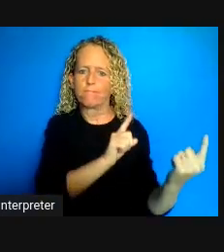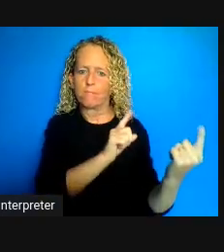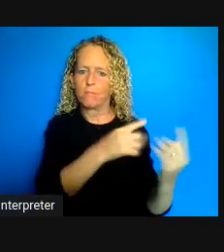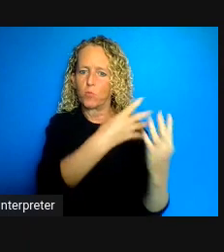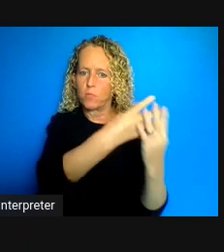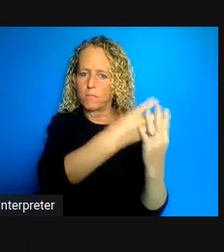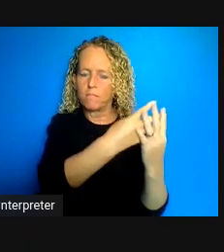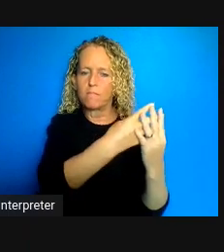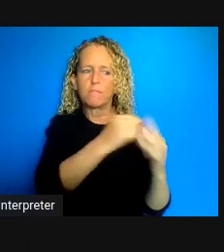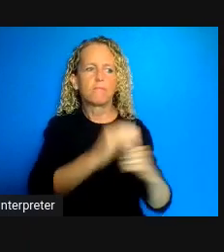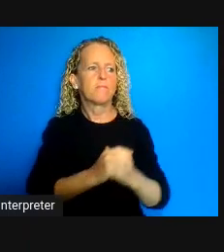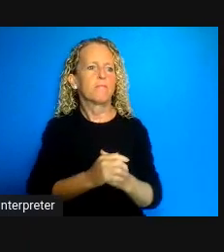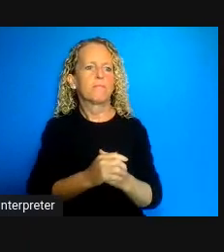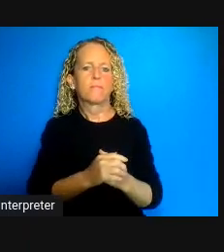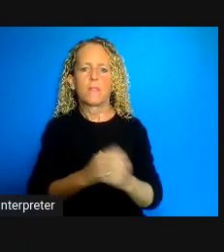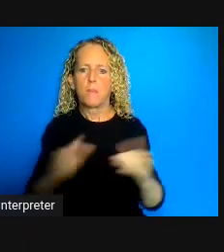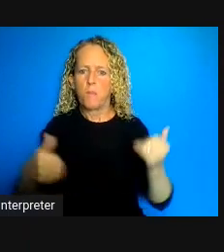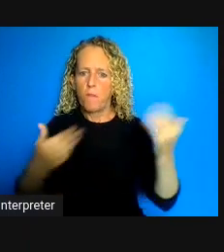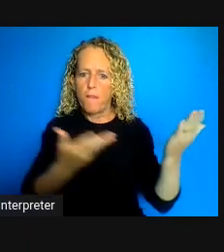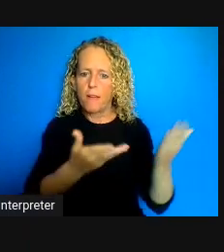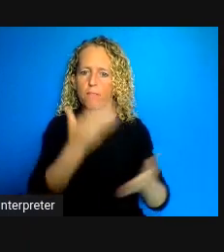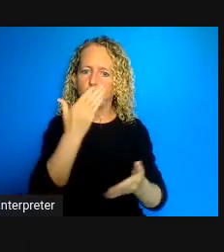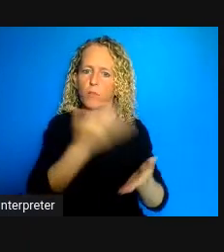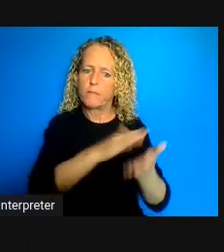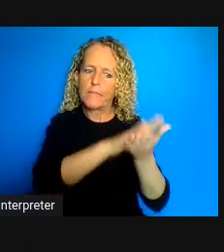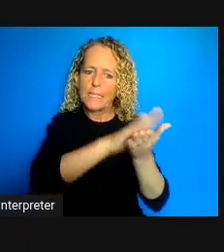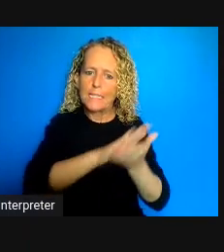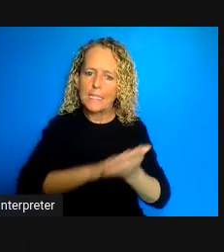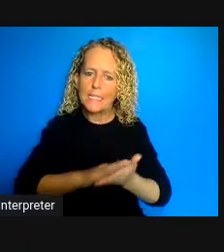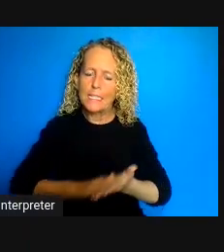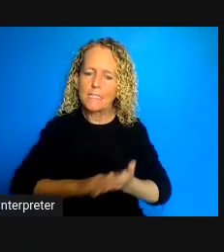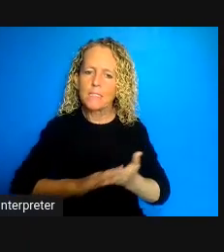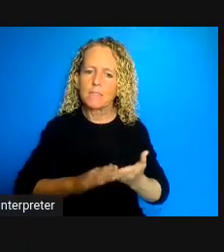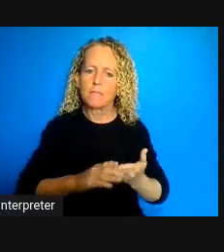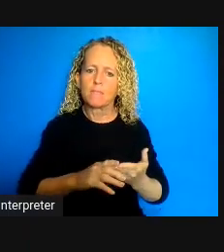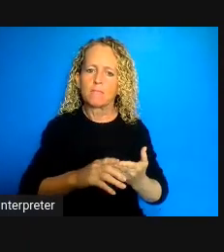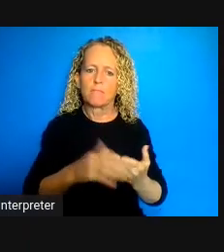cleaning supplies and it is the healthcare system are notoriously poor